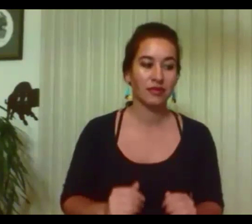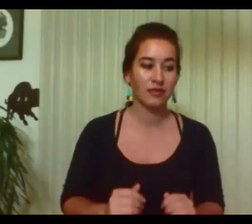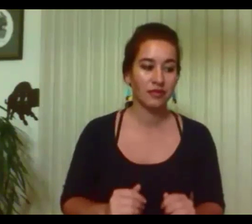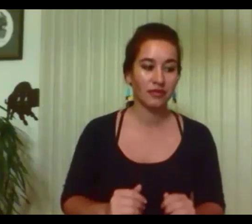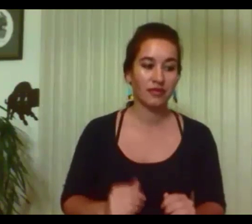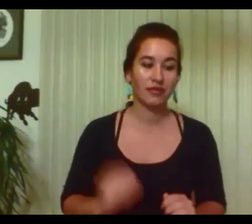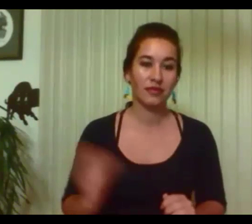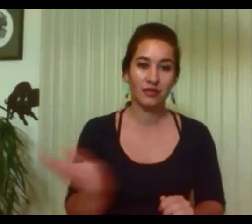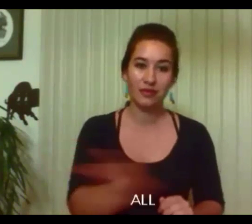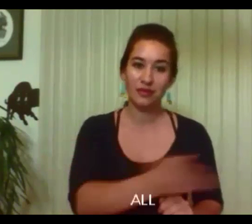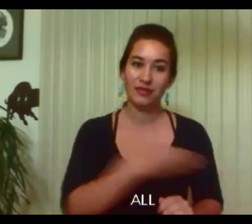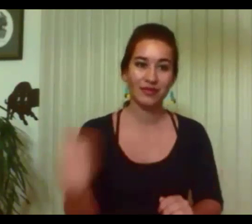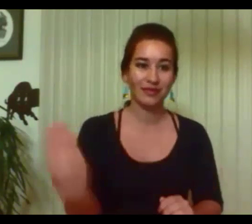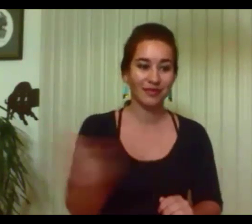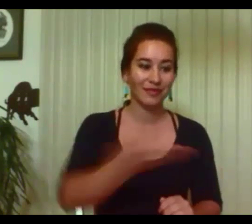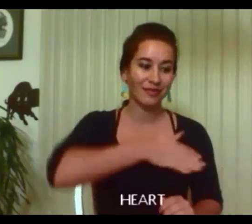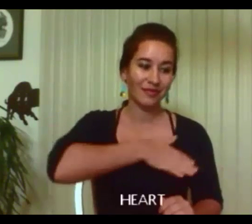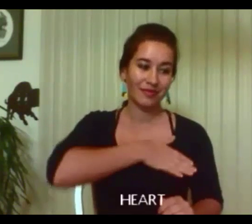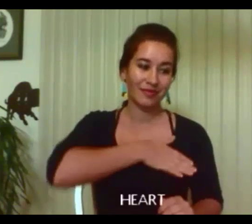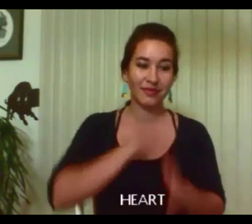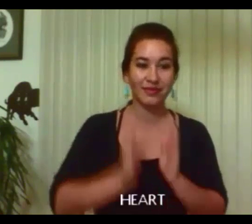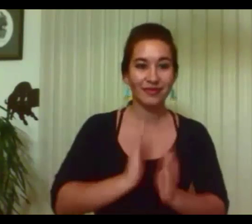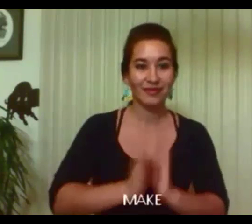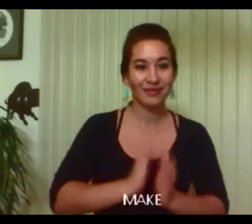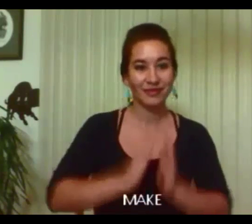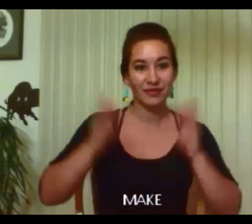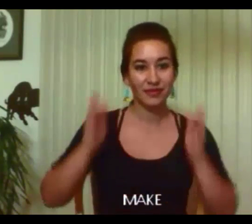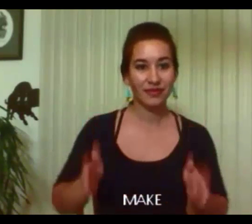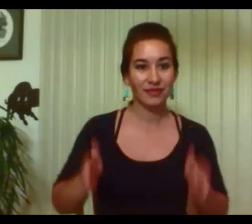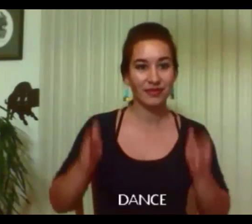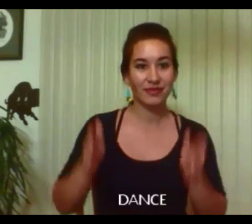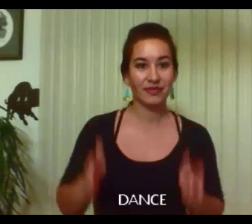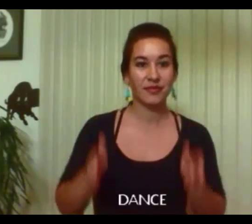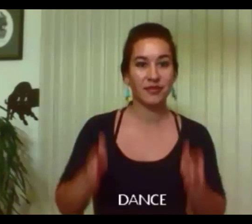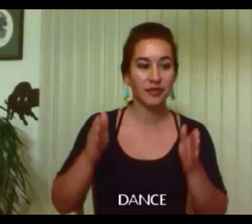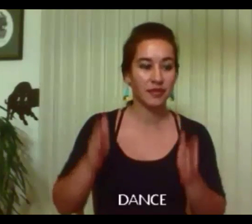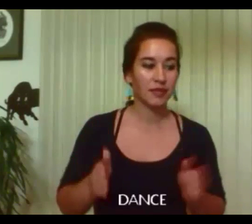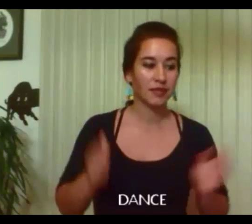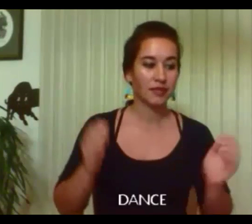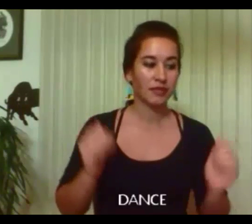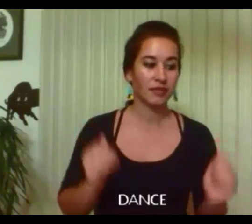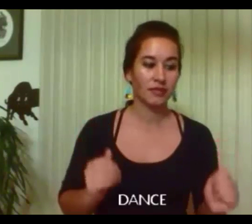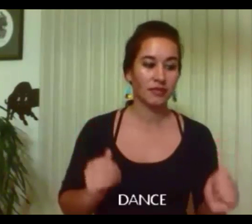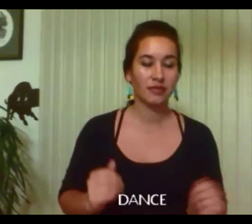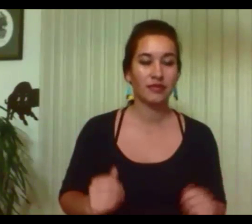He is ready now to give it his all